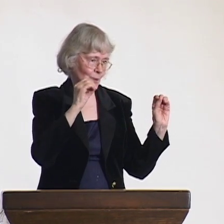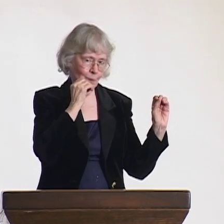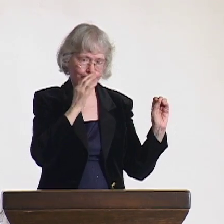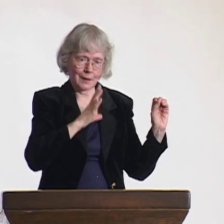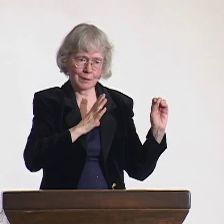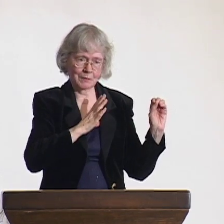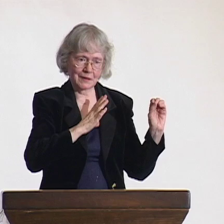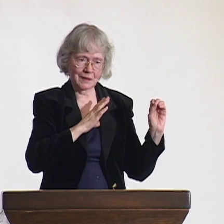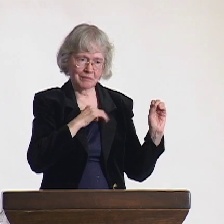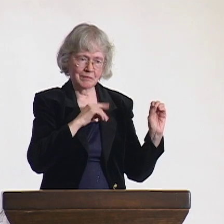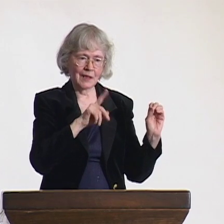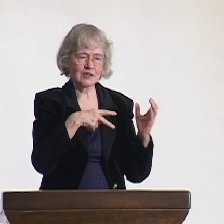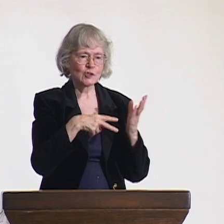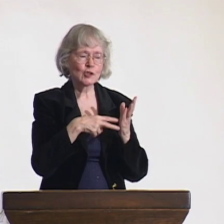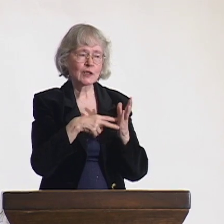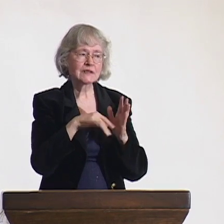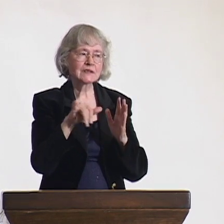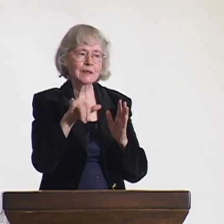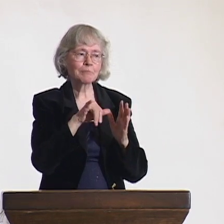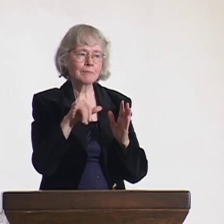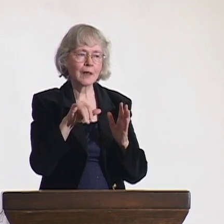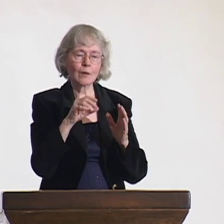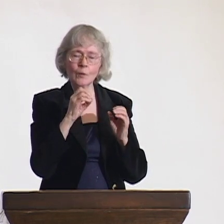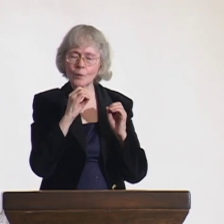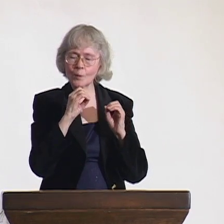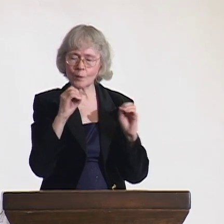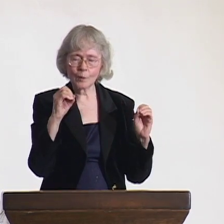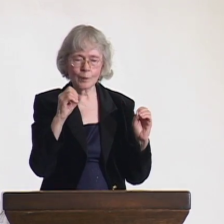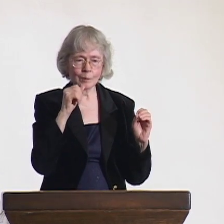Women could not be a part of the officials in the Deaf clubs.